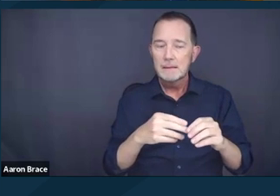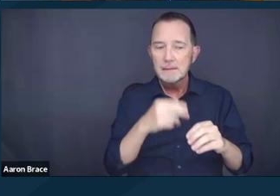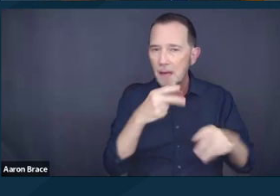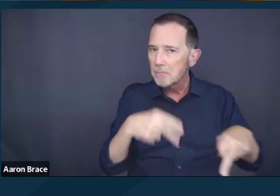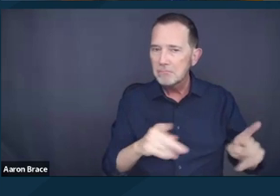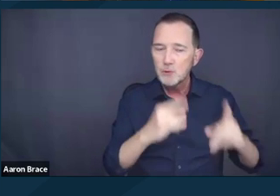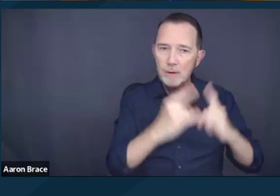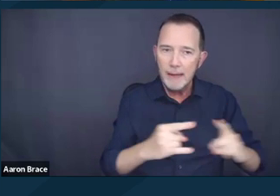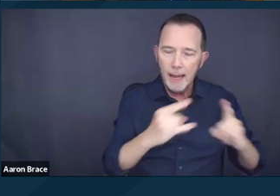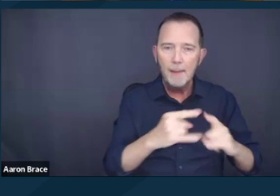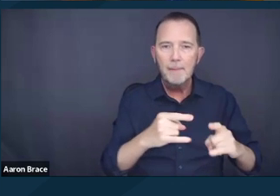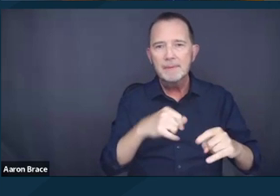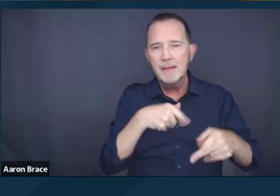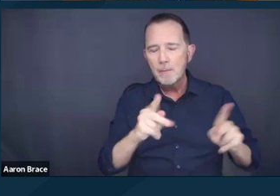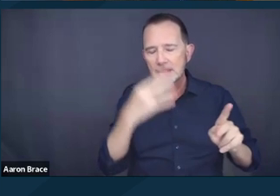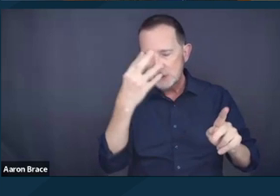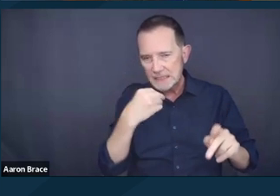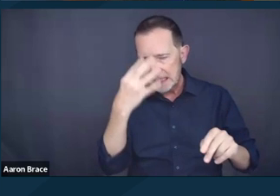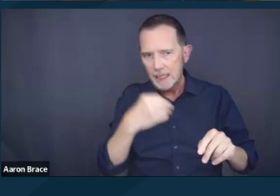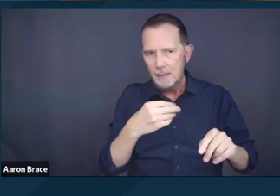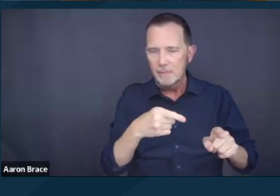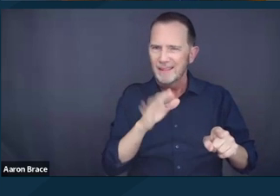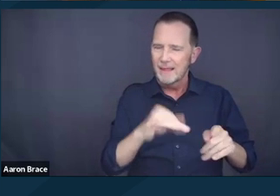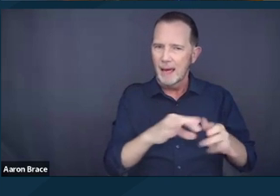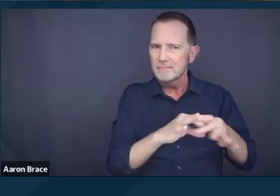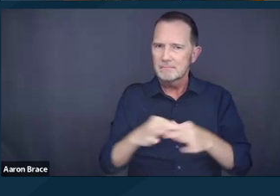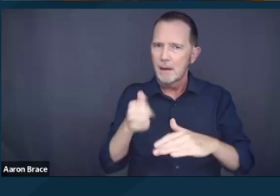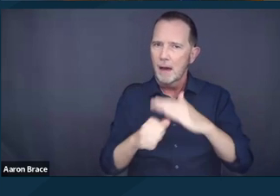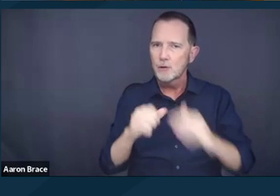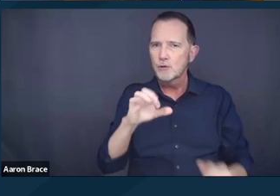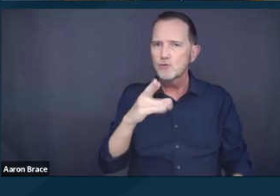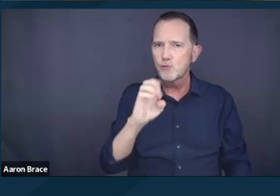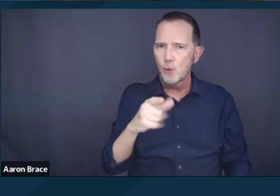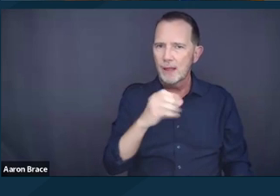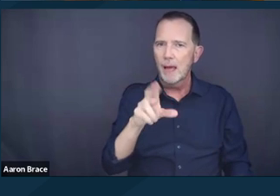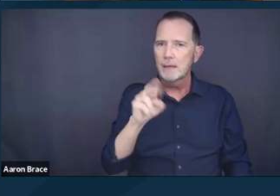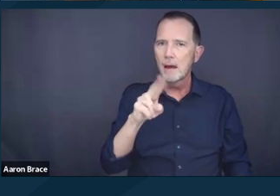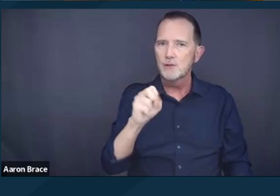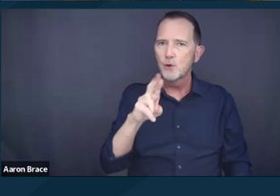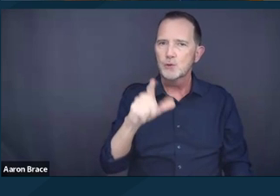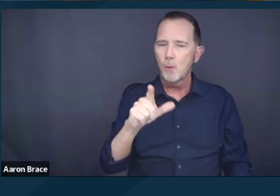direct infliction of cruel and unusual punishment, which was contrary to the majority's own disposition.